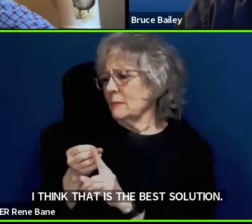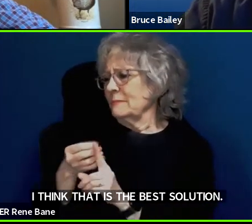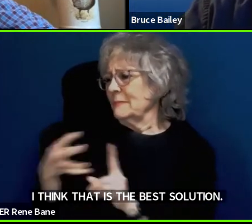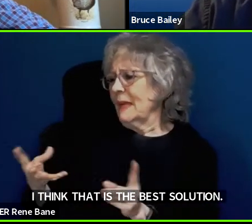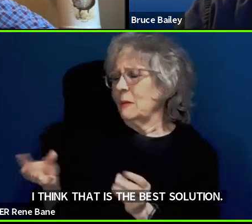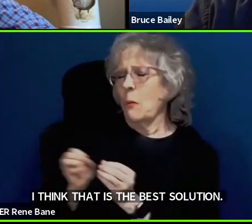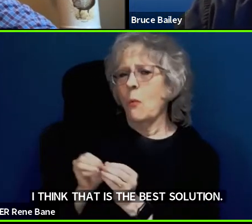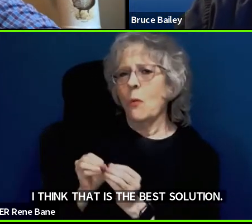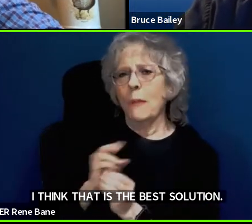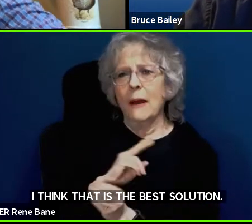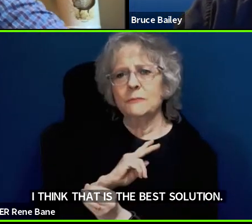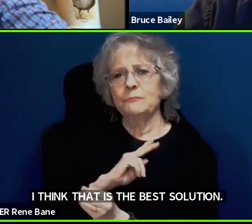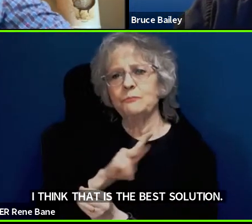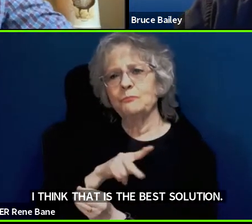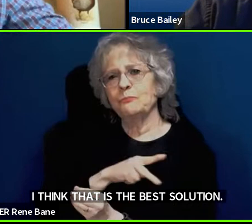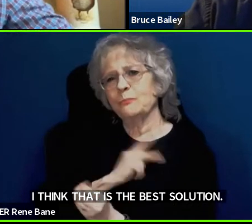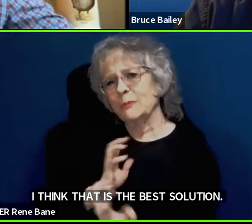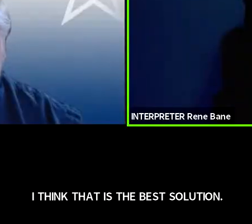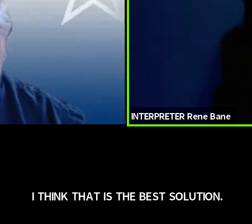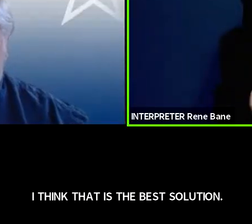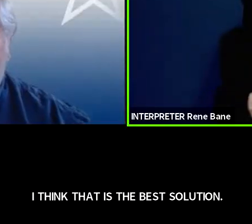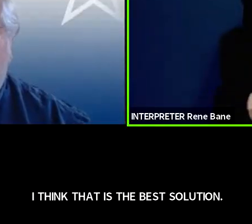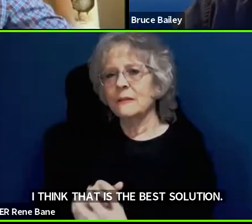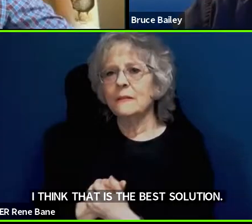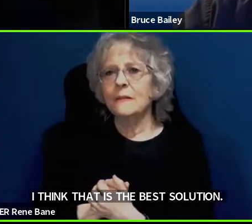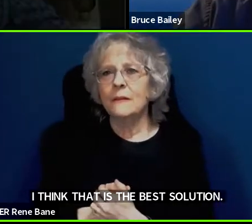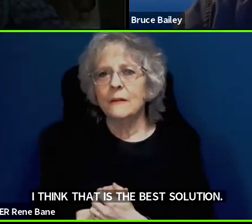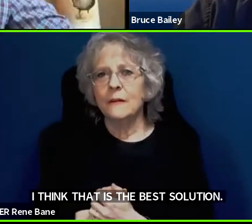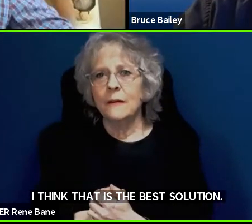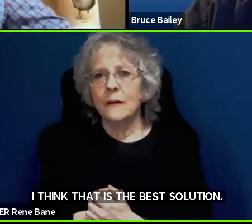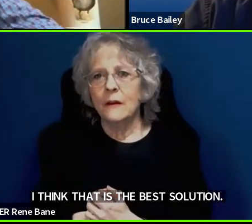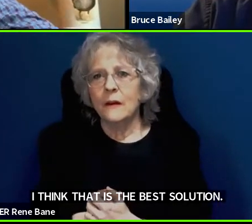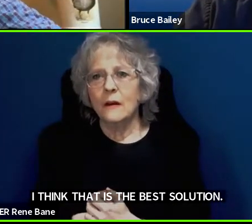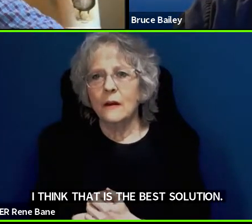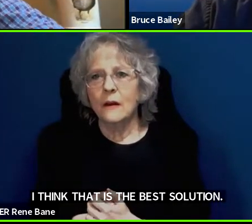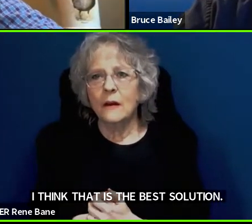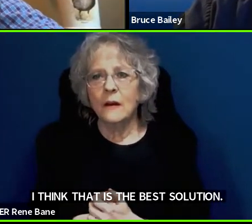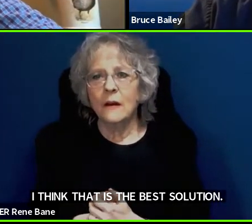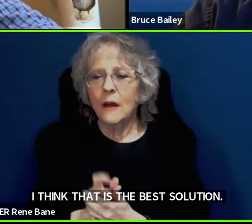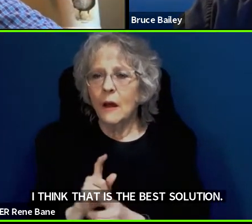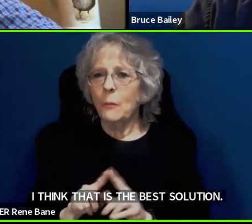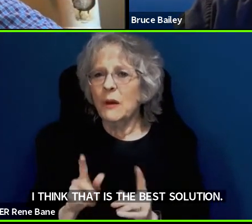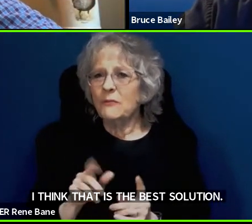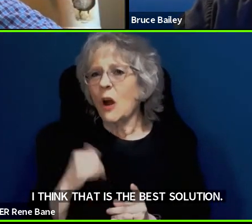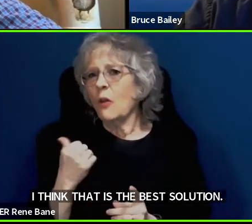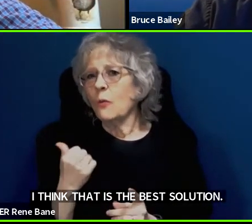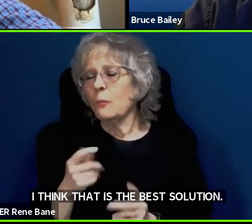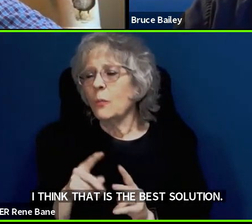of yours. But again, Ted, while I have you on the line here directly, can you speak to some of the